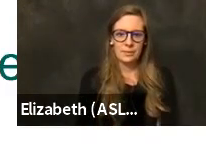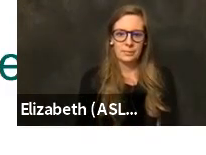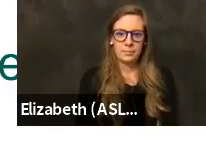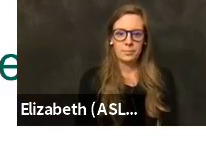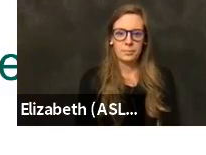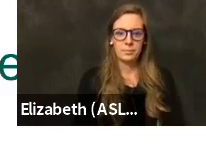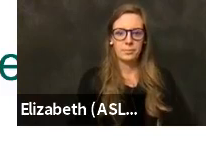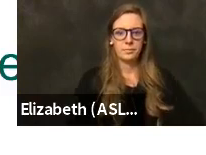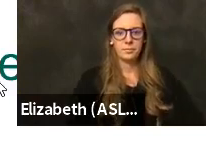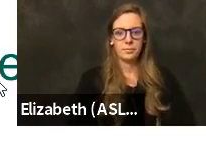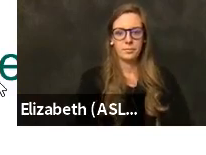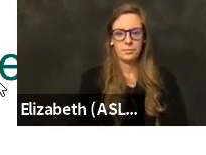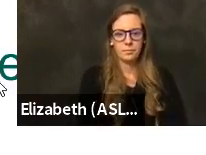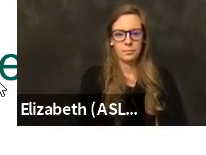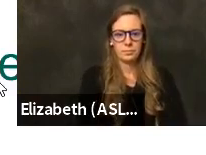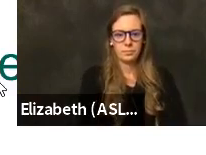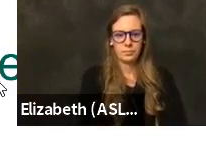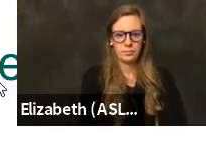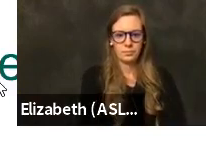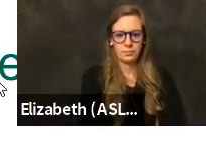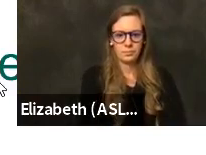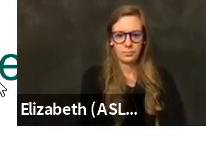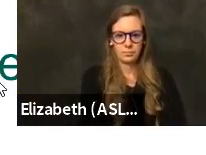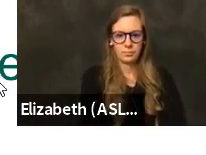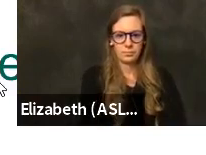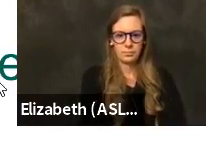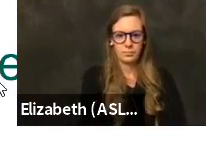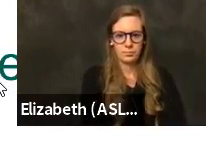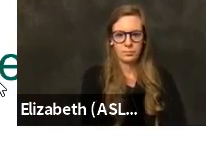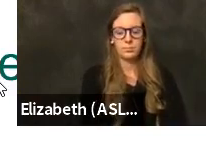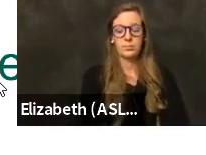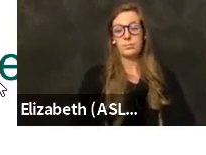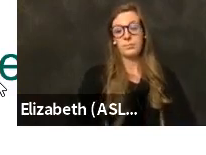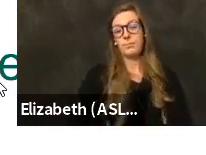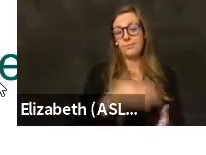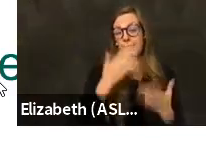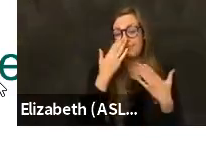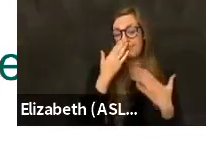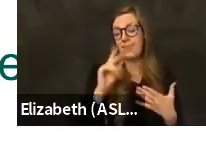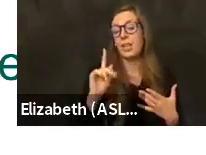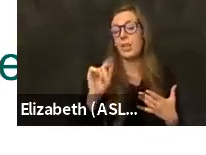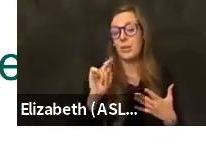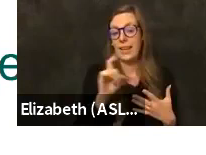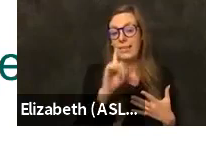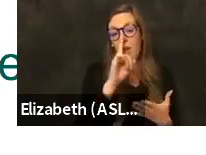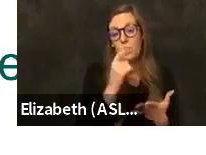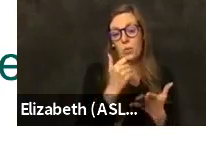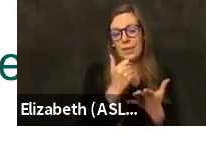Thank you, Kate. That was really helpful and that helps to also see why it's not so simple as to say